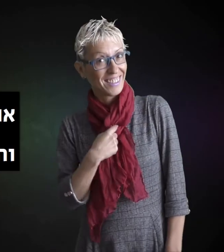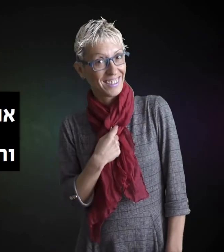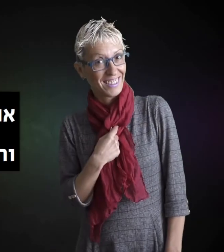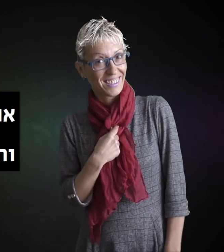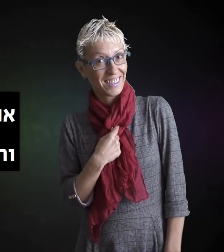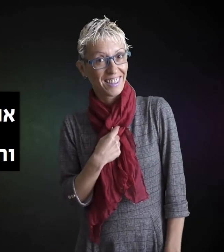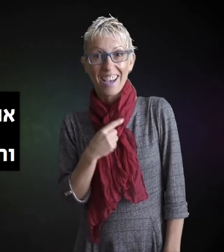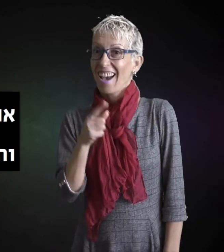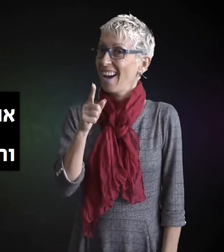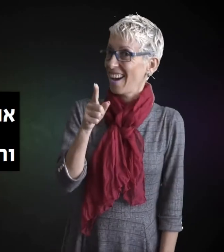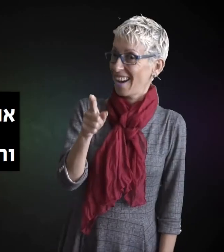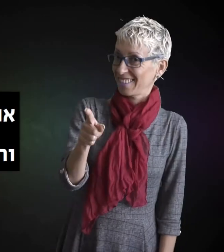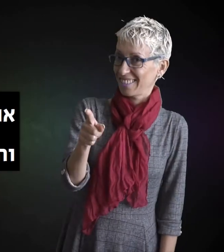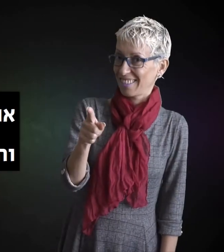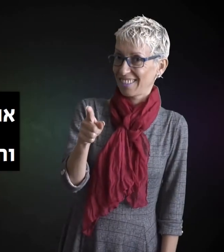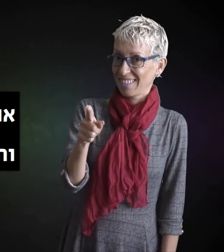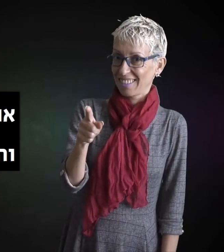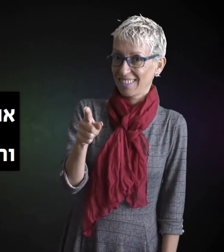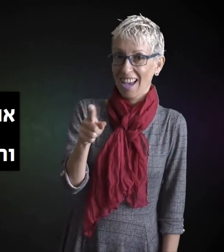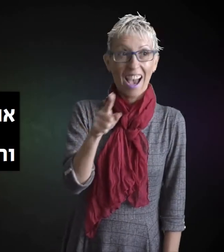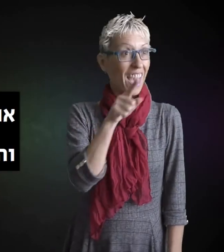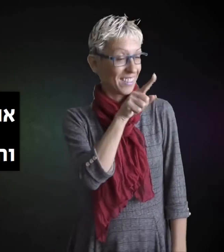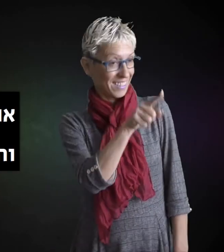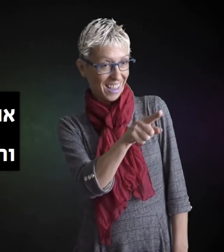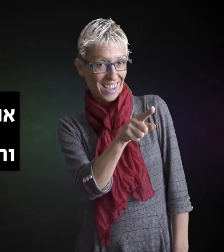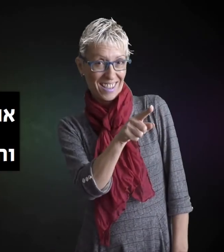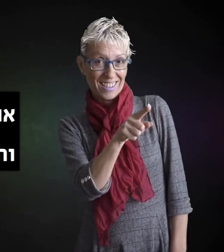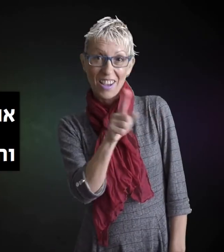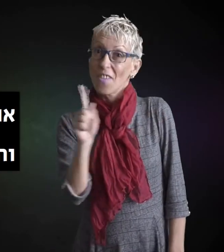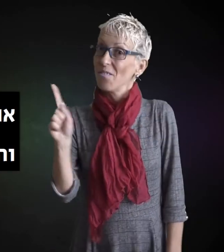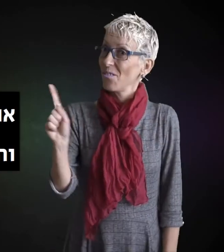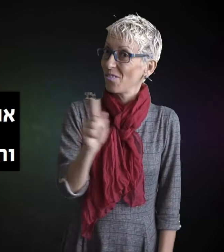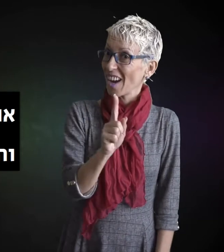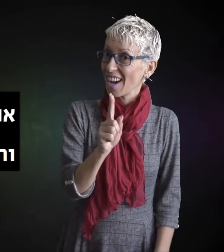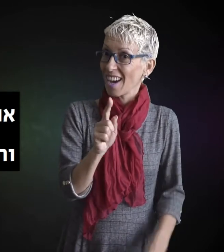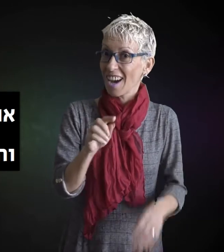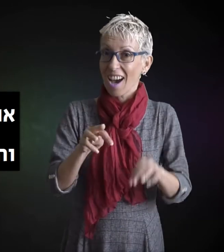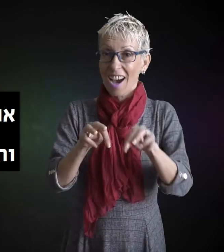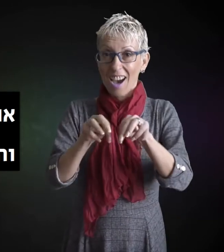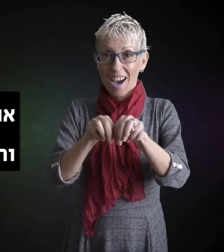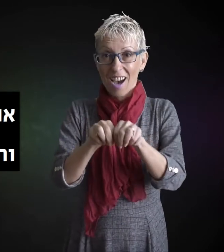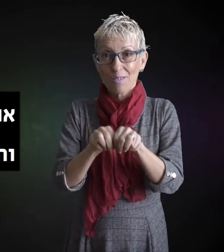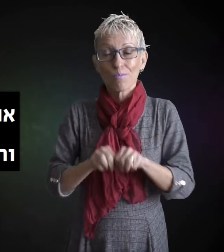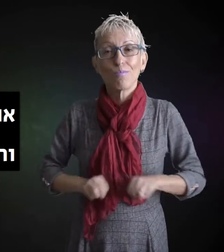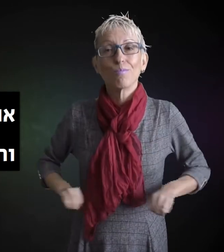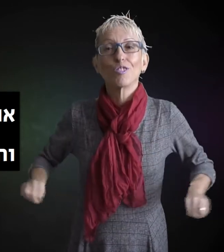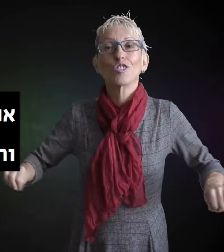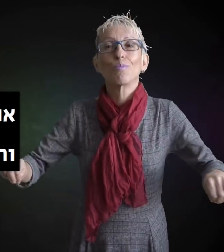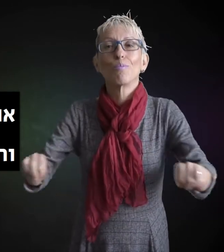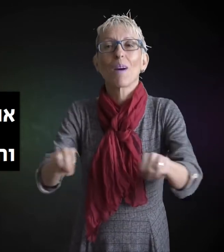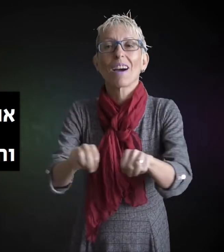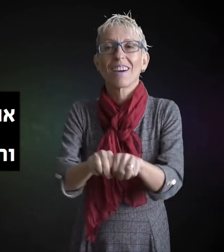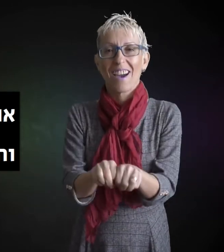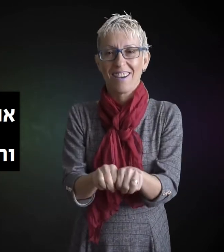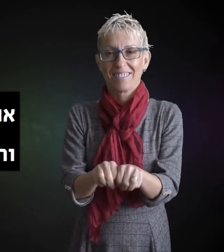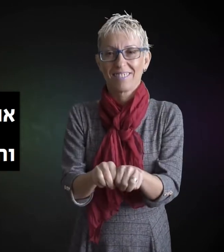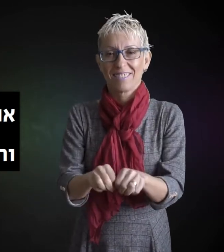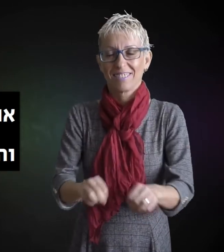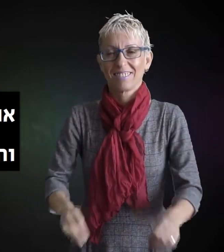I, you, you and family